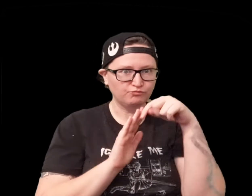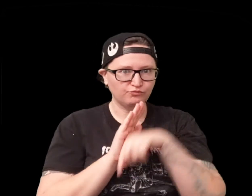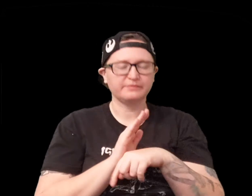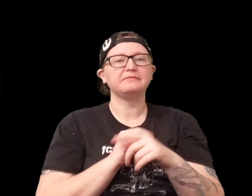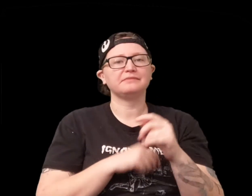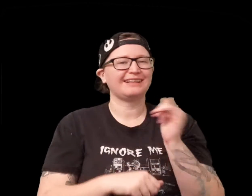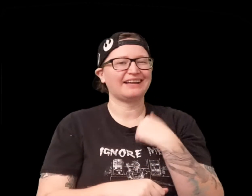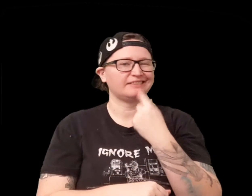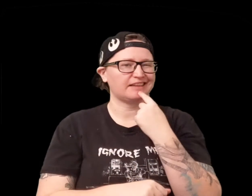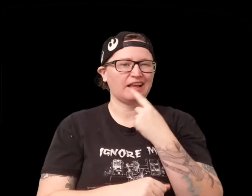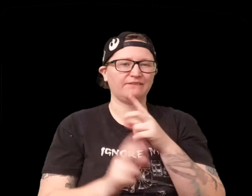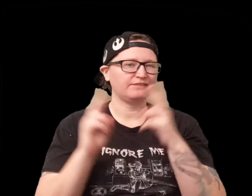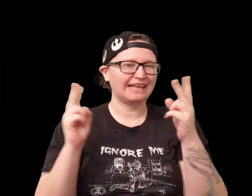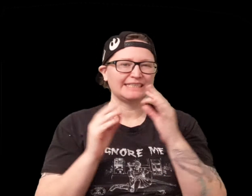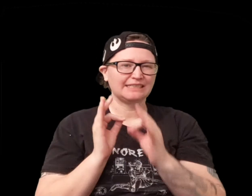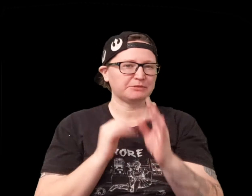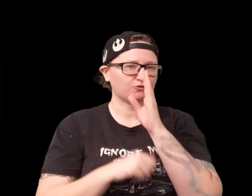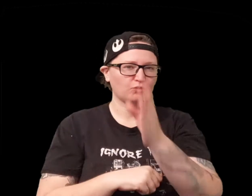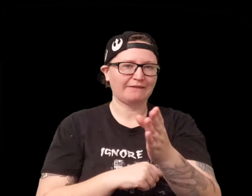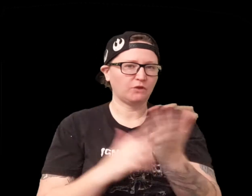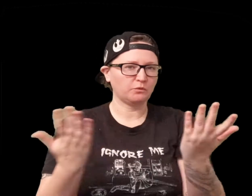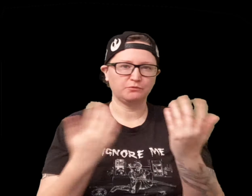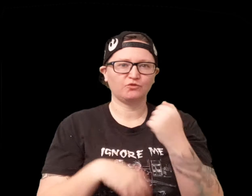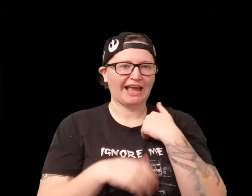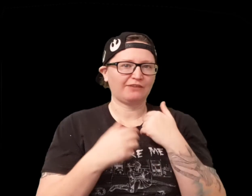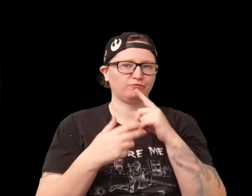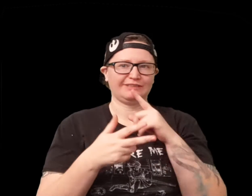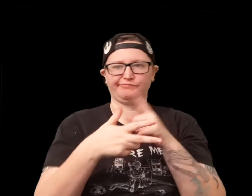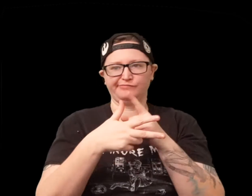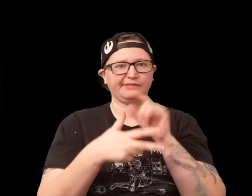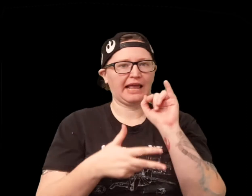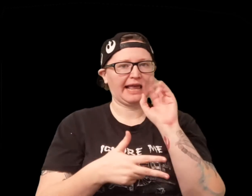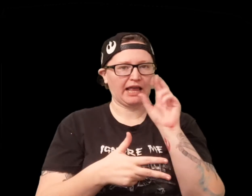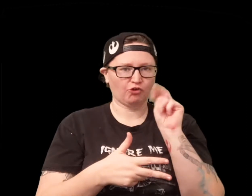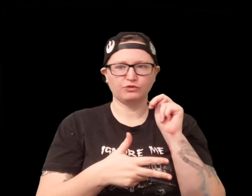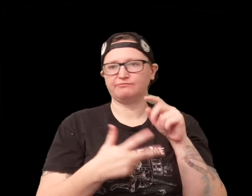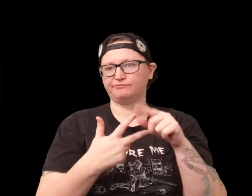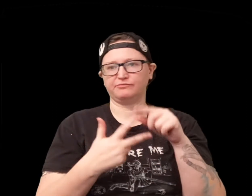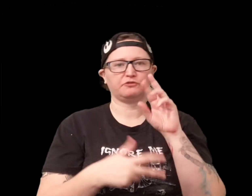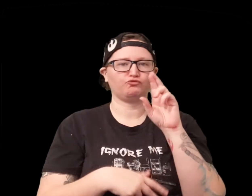so when you really get down to the rules I would say again pretty simple and straightforward again